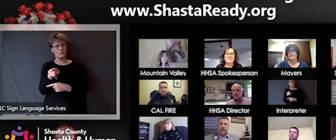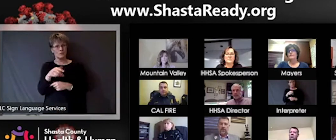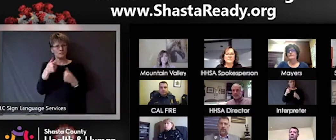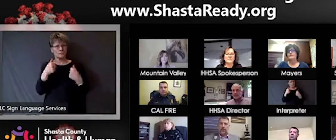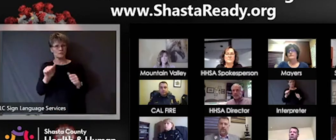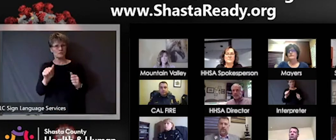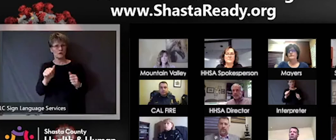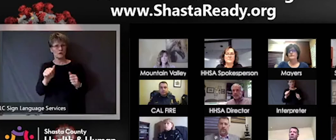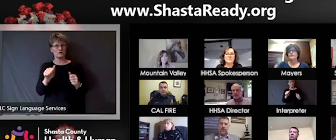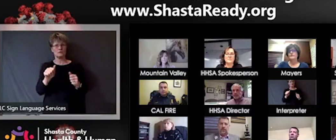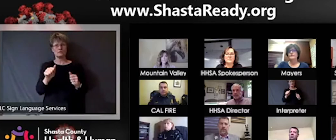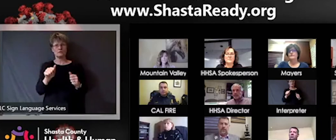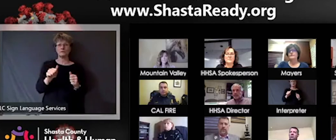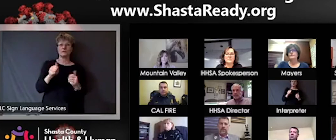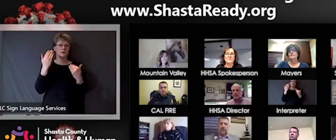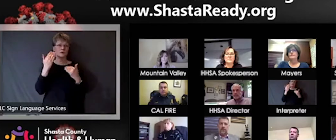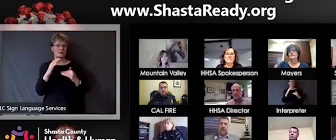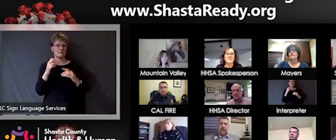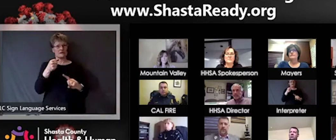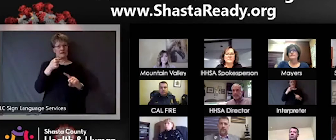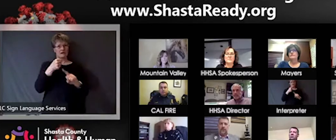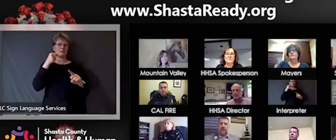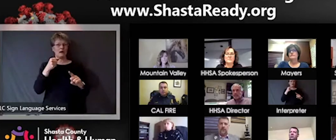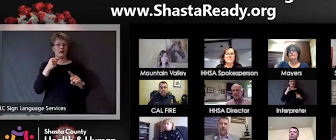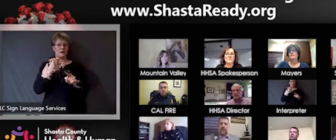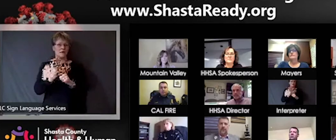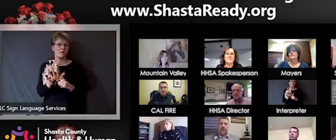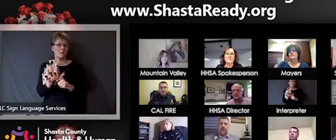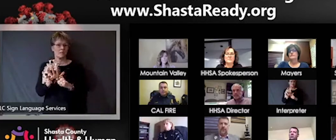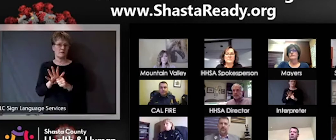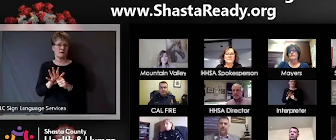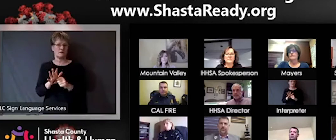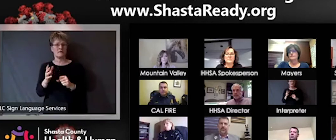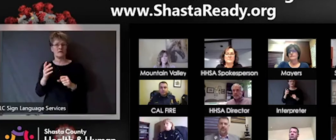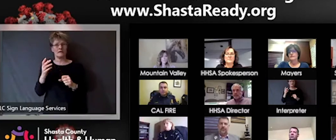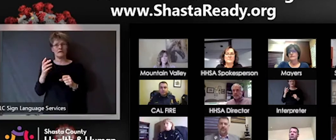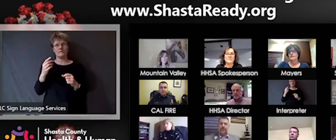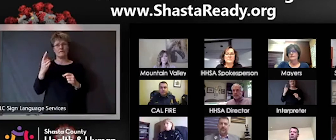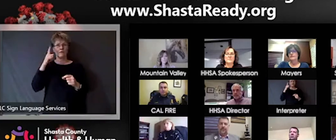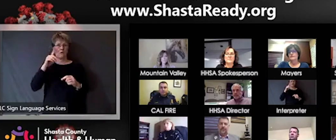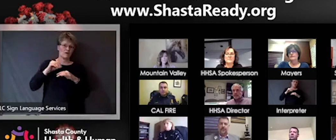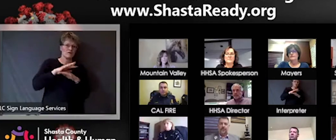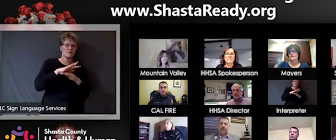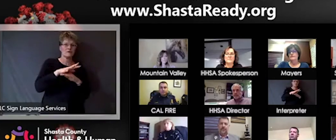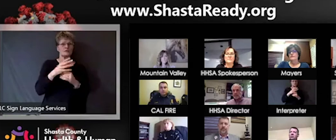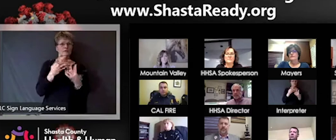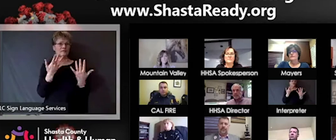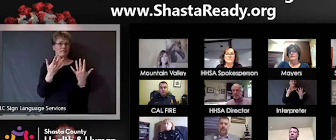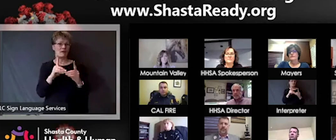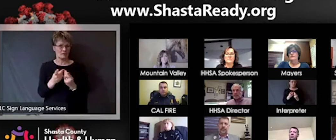and to fire response are you planning for like what would happen if you know